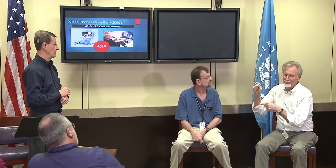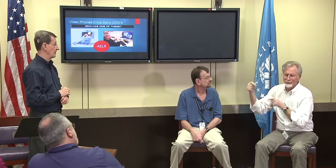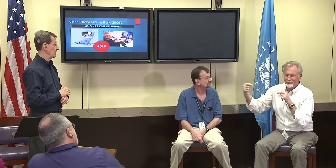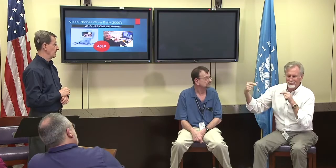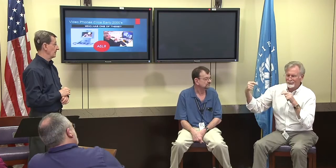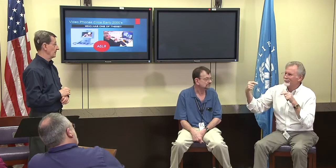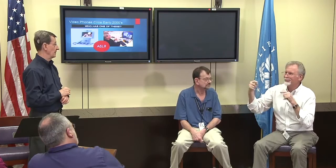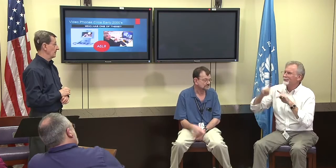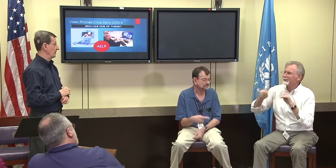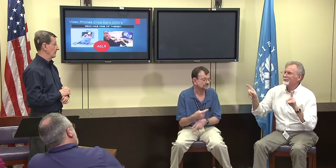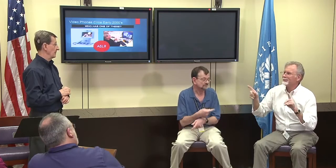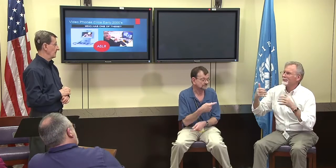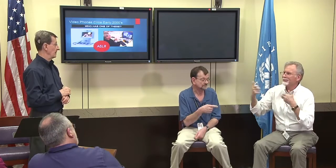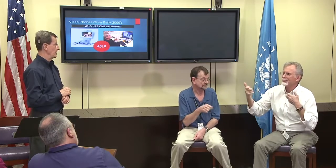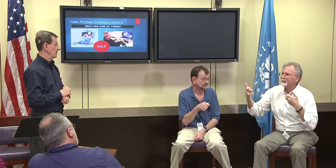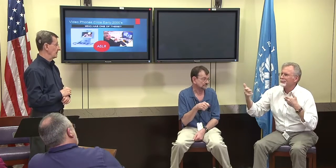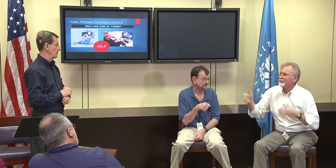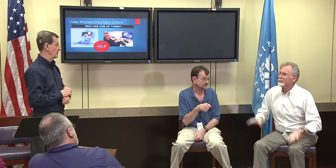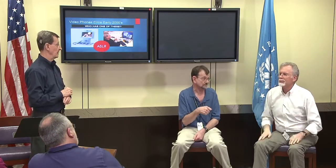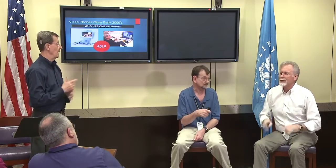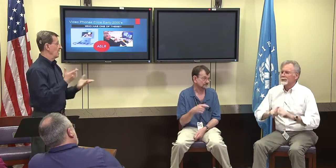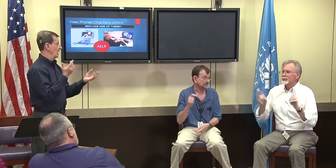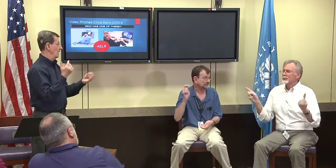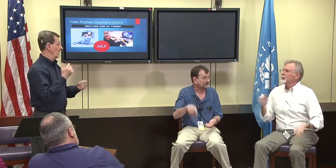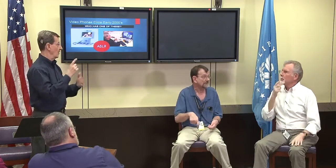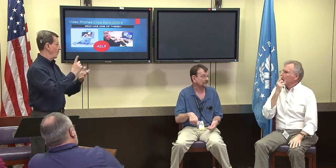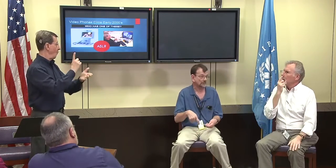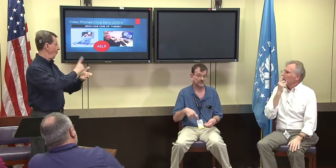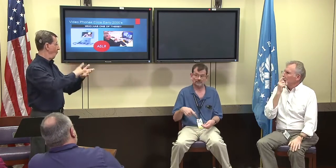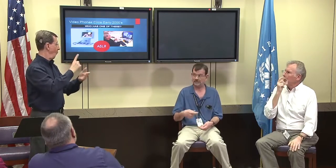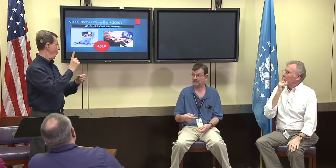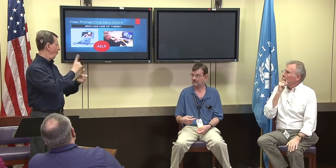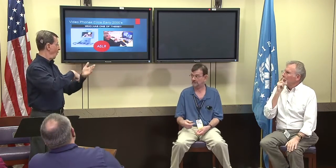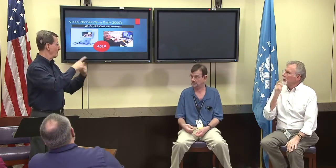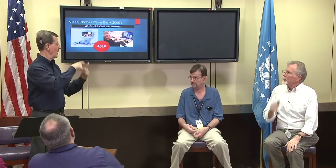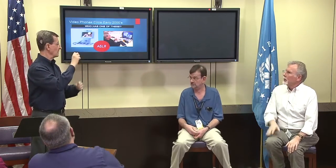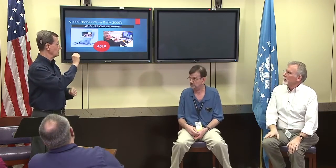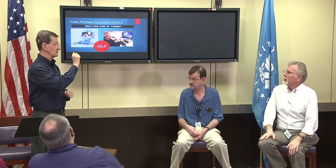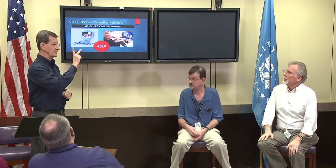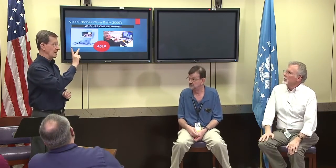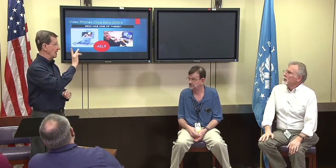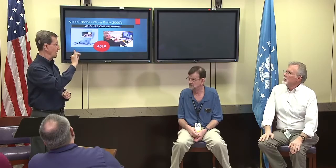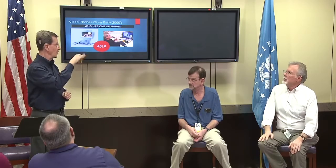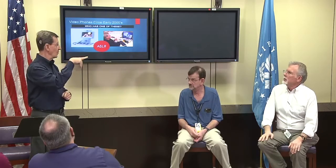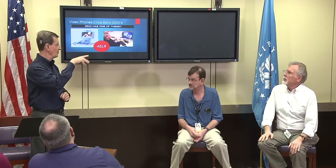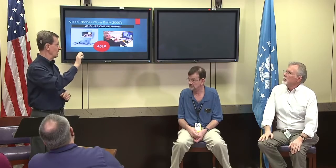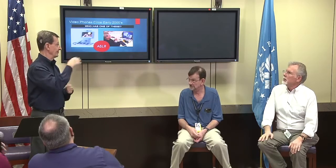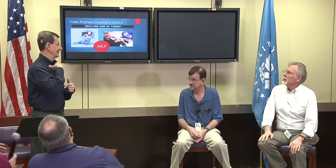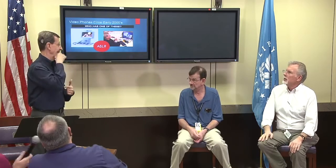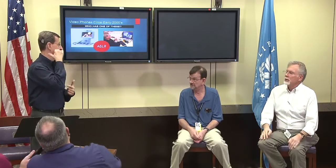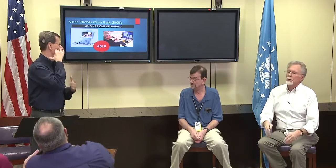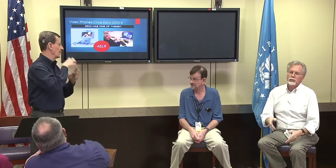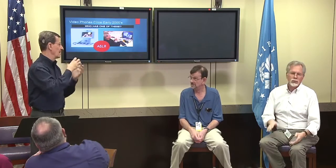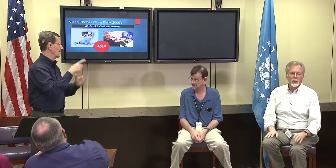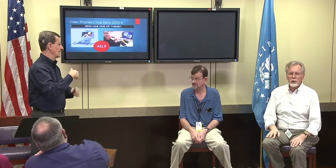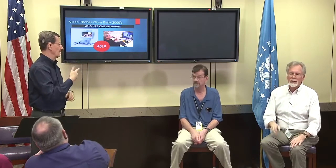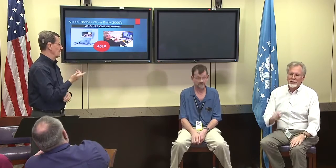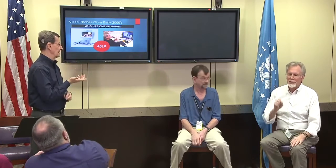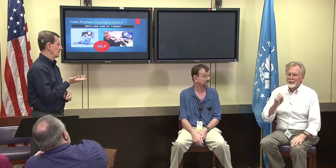it doesn't play well with FaceTime but you can download those. Alex Richey: and I'm wondering about Skype?